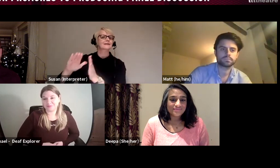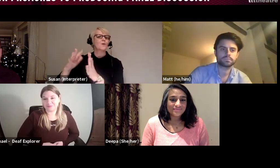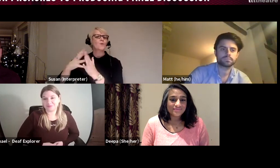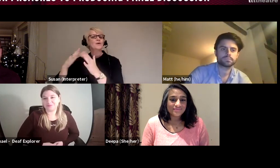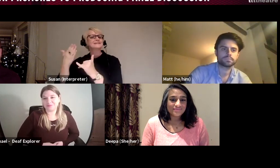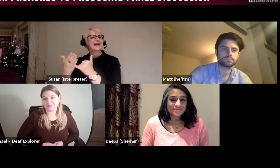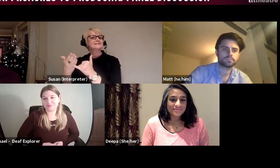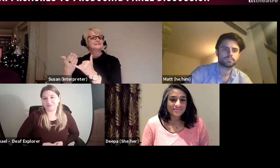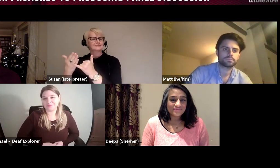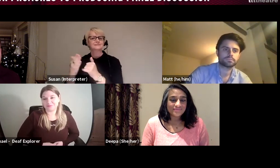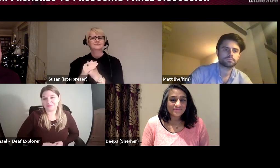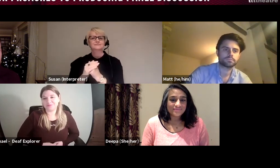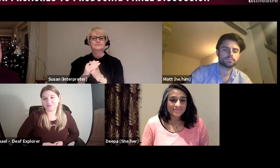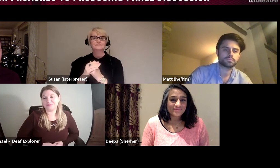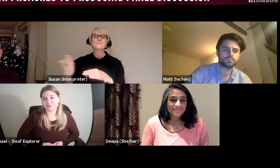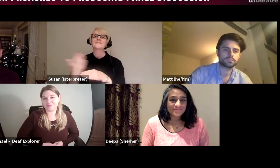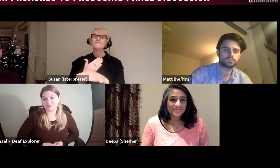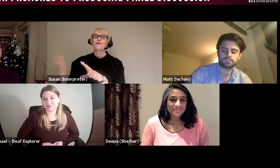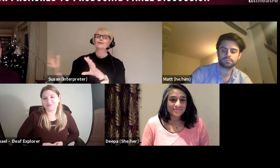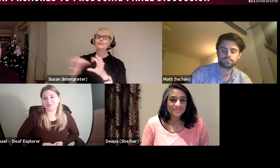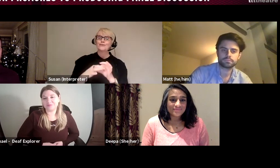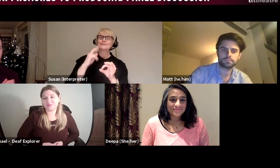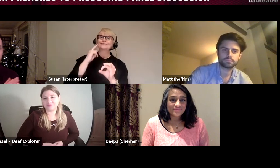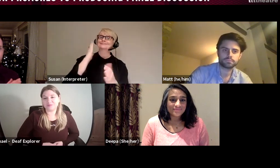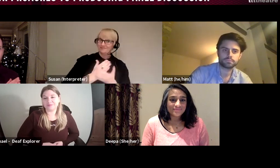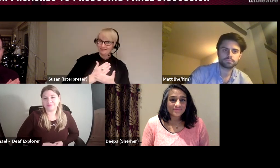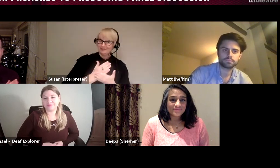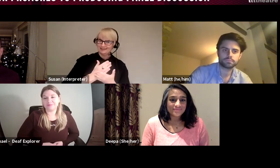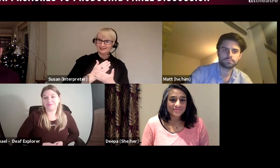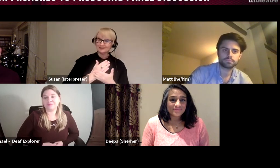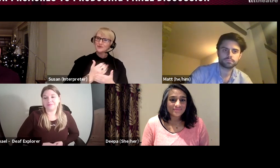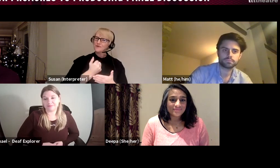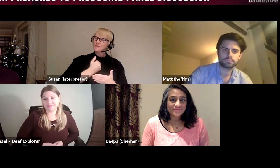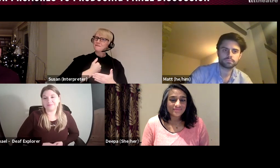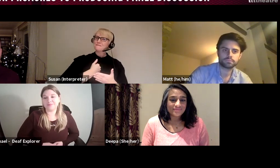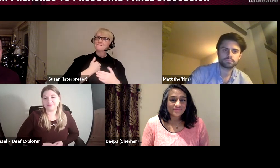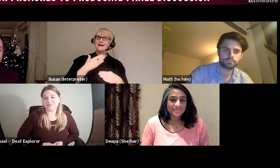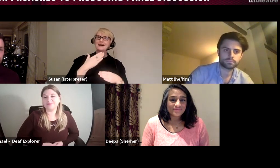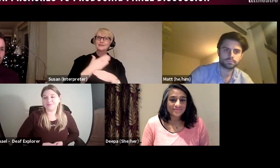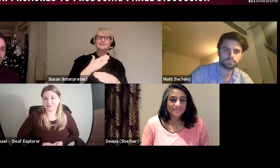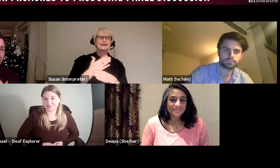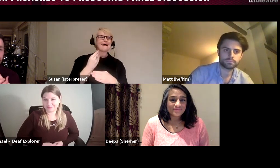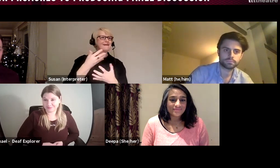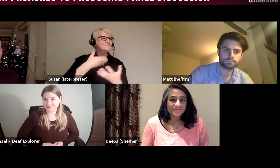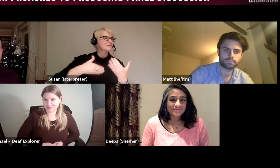before joining Deafinitely, so my career combines working as an artist,